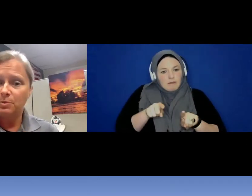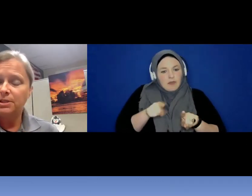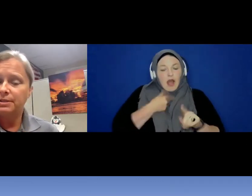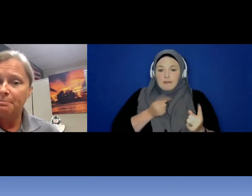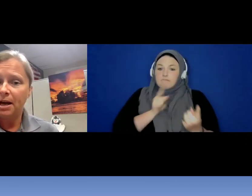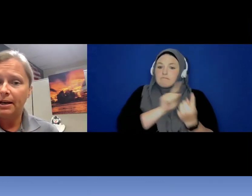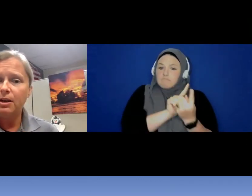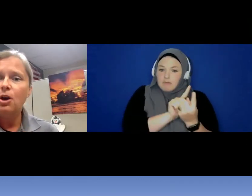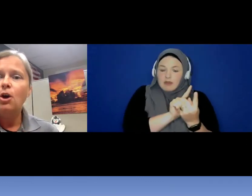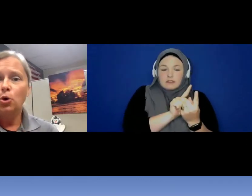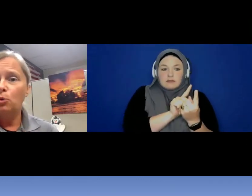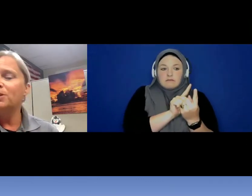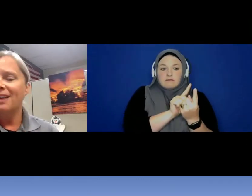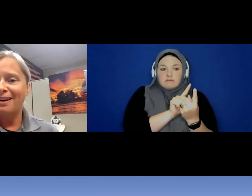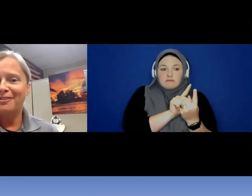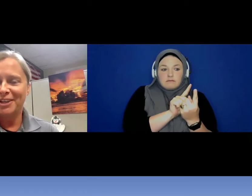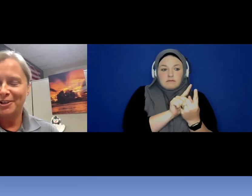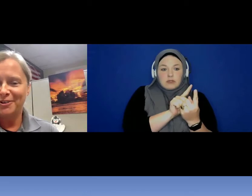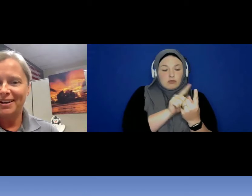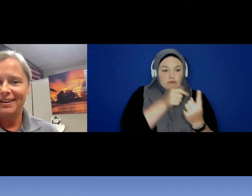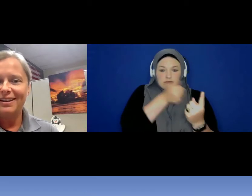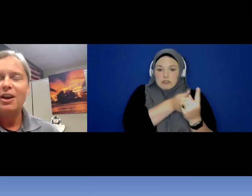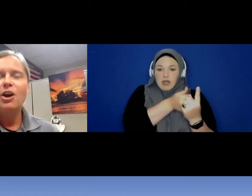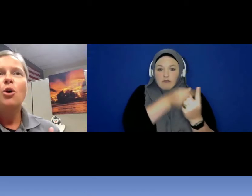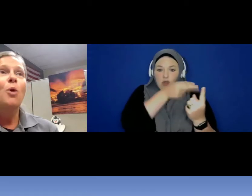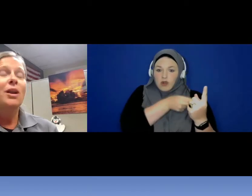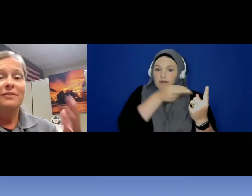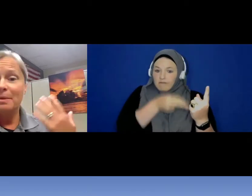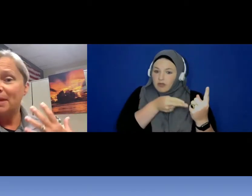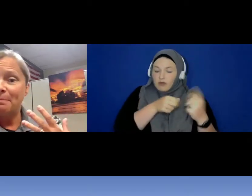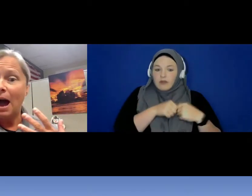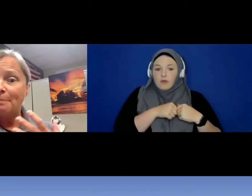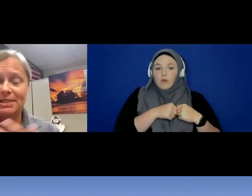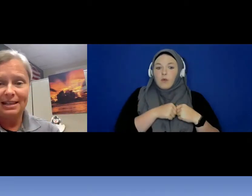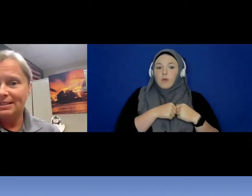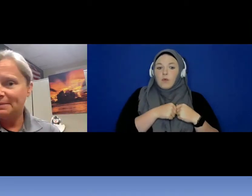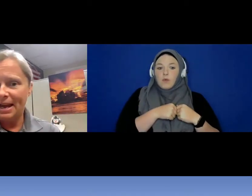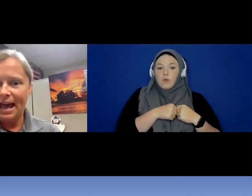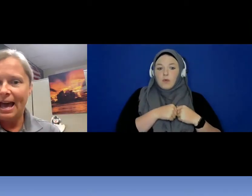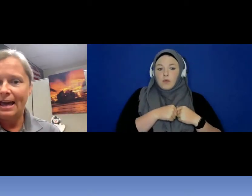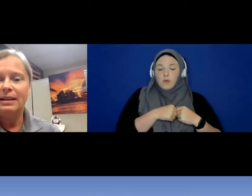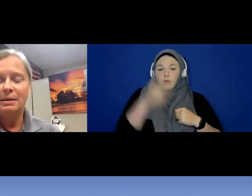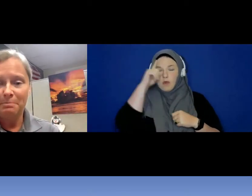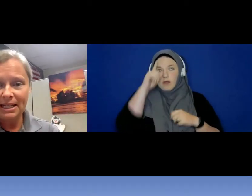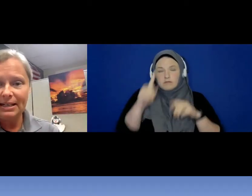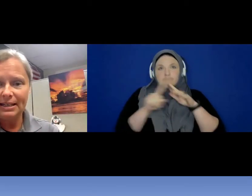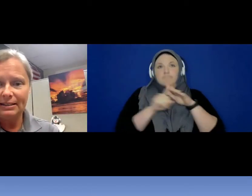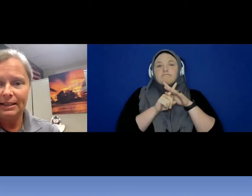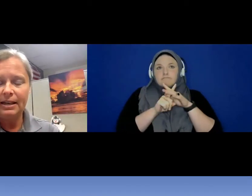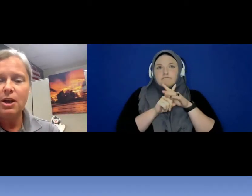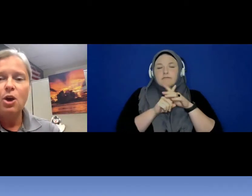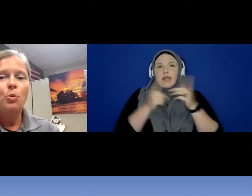with somebody who was hard of hearing . One of them that pops into my head immediately was